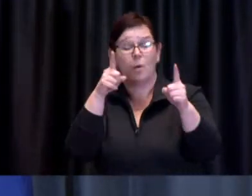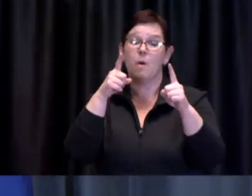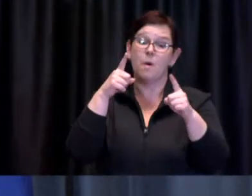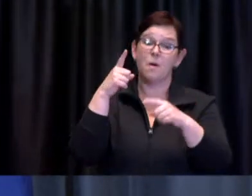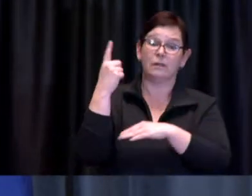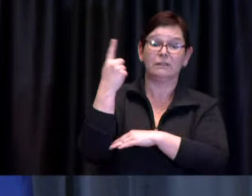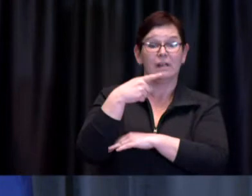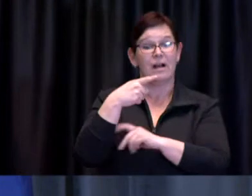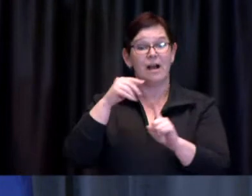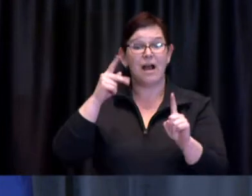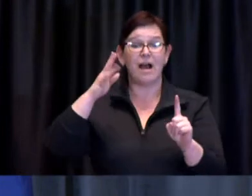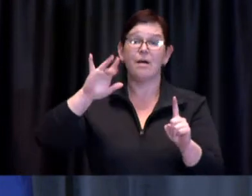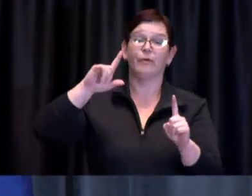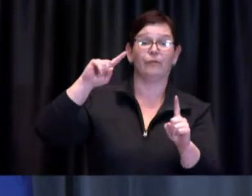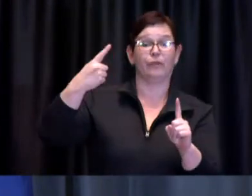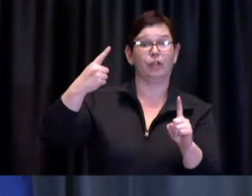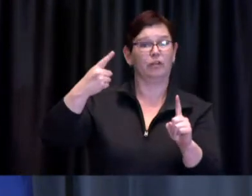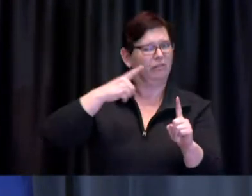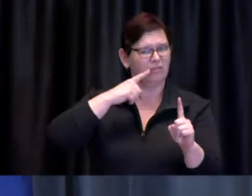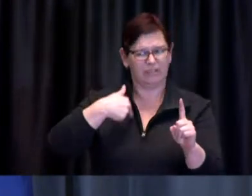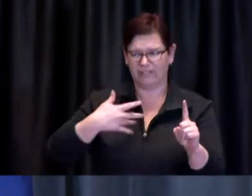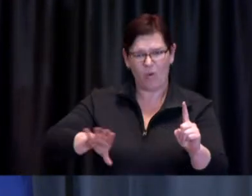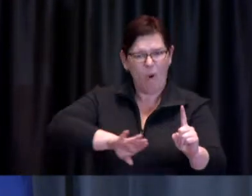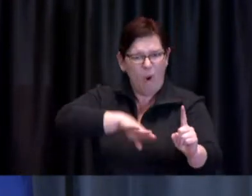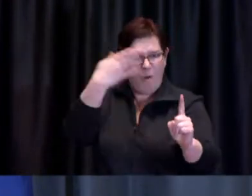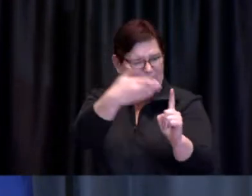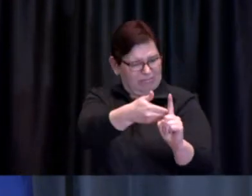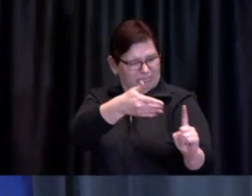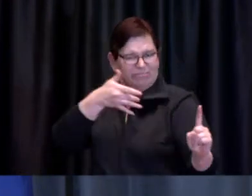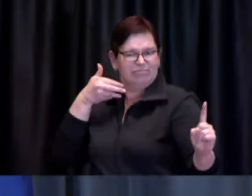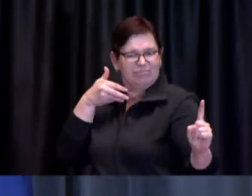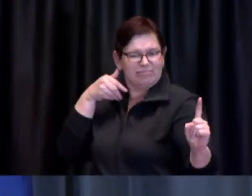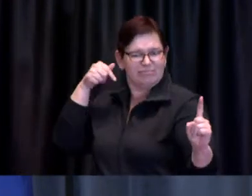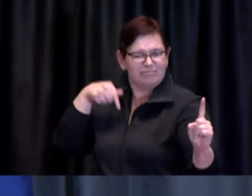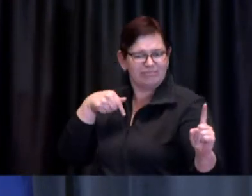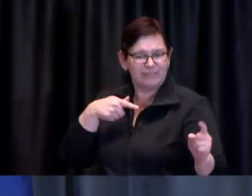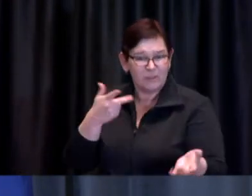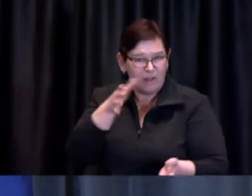And now, our full network of nine clinics is running seven days per week.